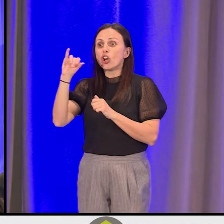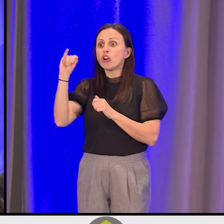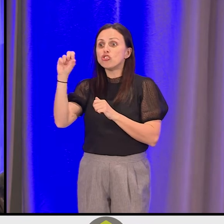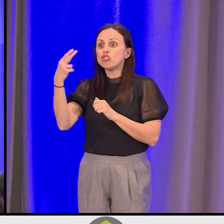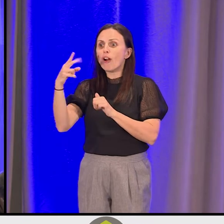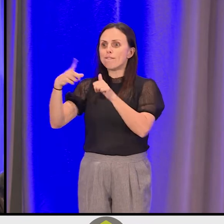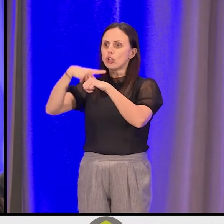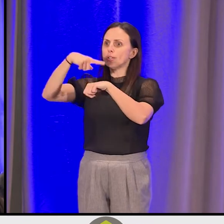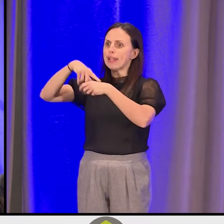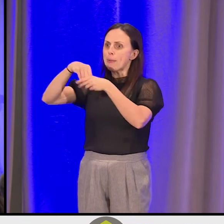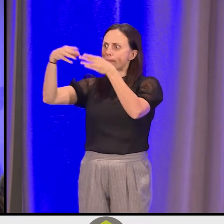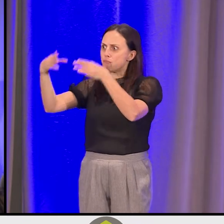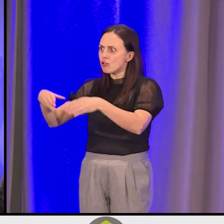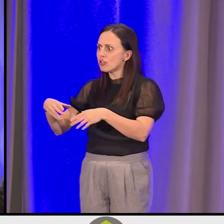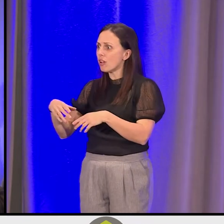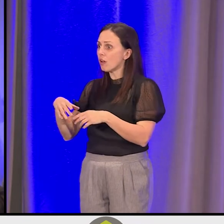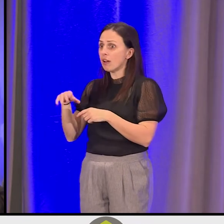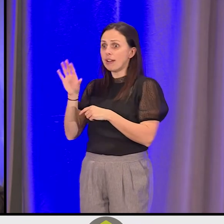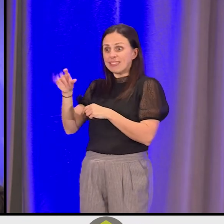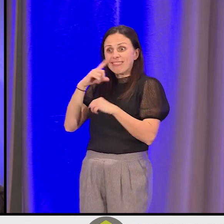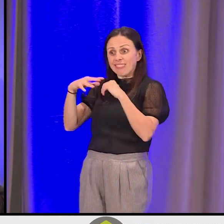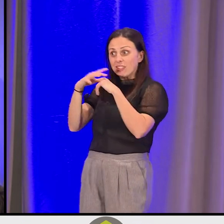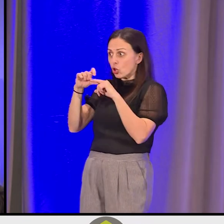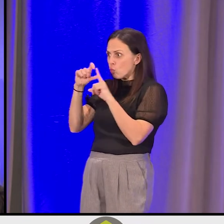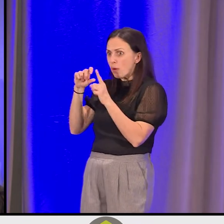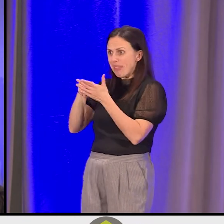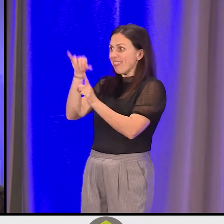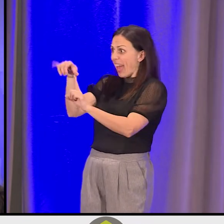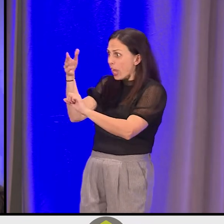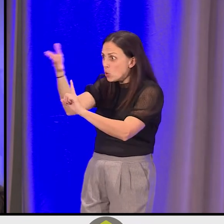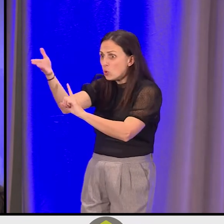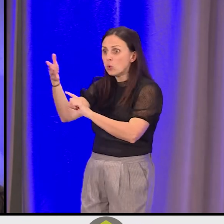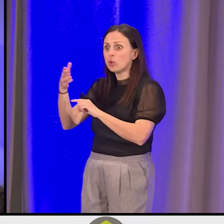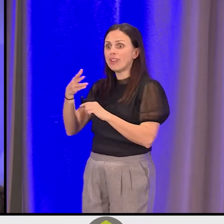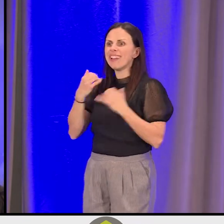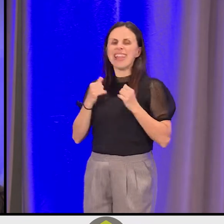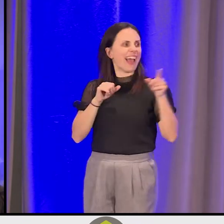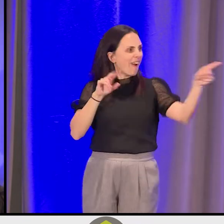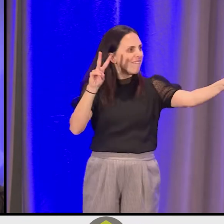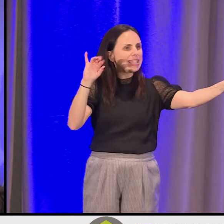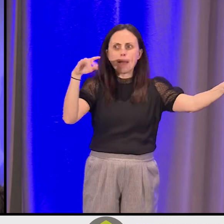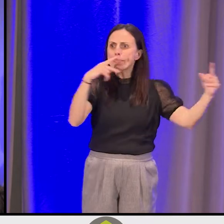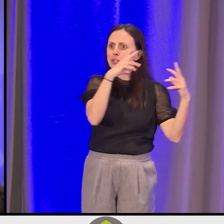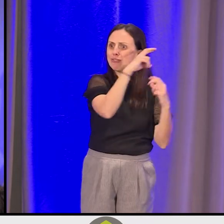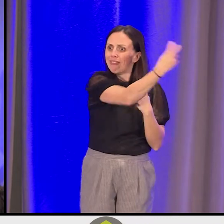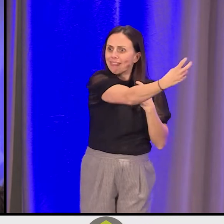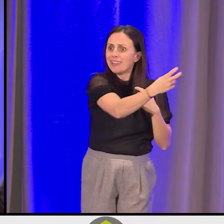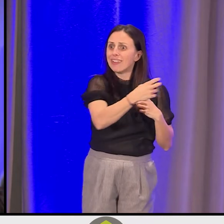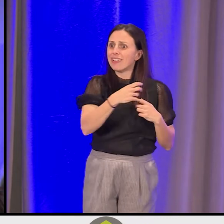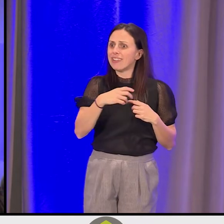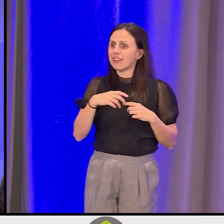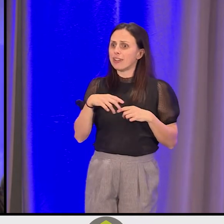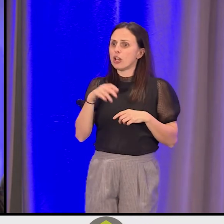and then we are able to say, "[suw̓aaqk] Is that you?" Now we know the VIP group. [suw̓aaqk] What does [suw̓aaqk] mean?